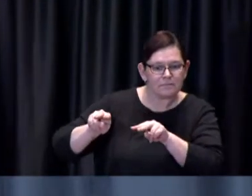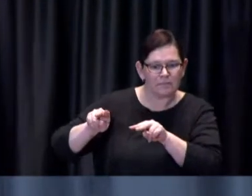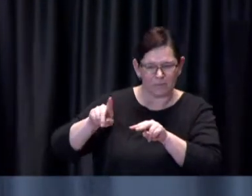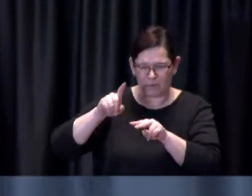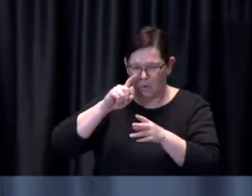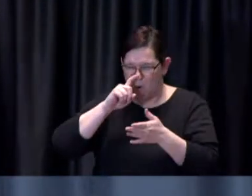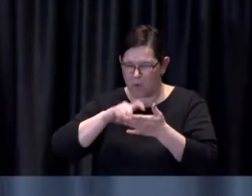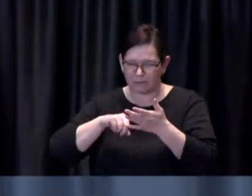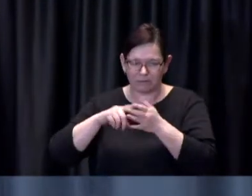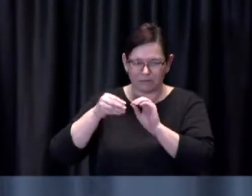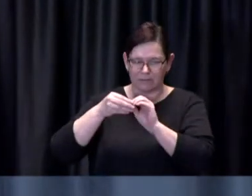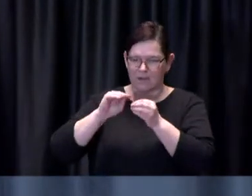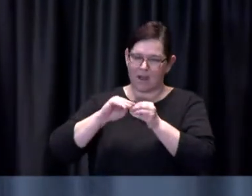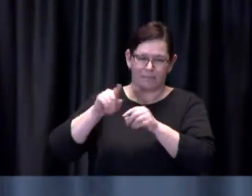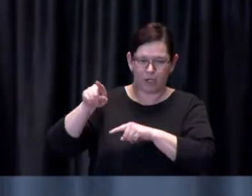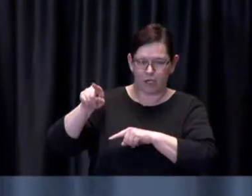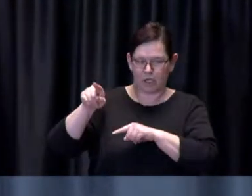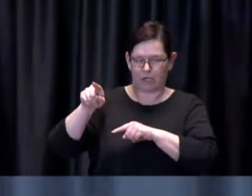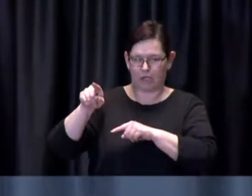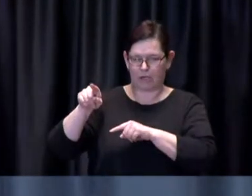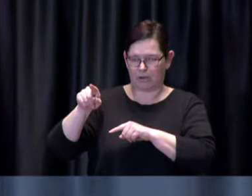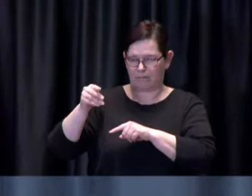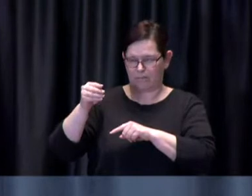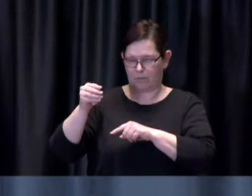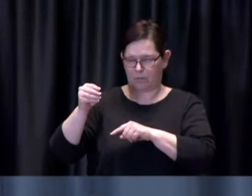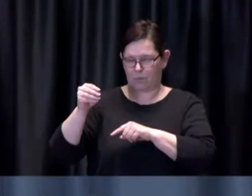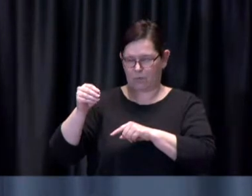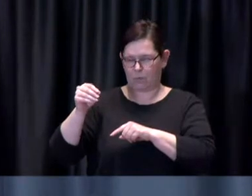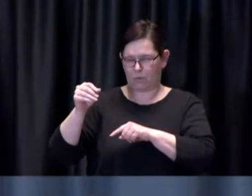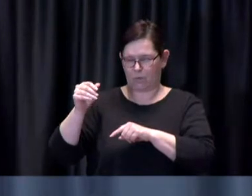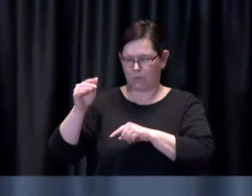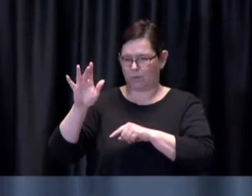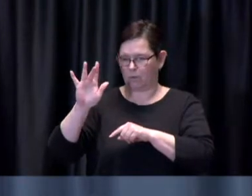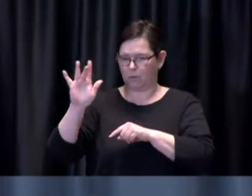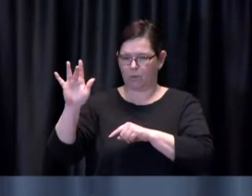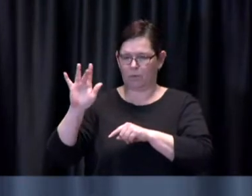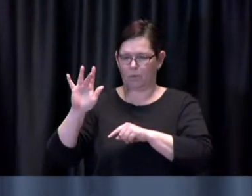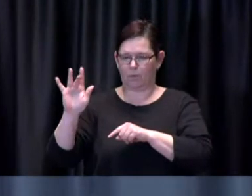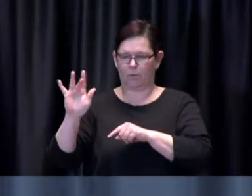we get to the point where we're seeing fewer and fewer appointments being booked over consecutive